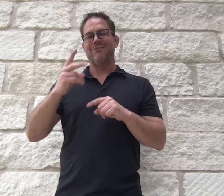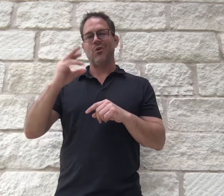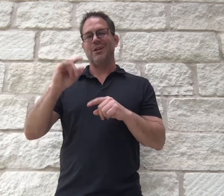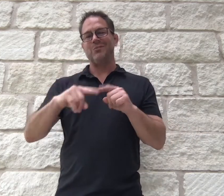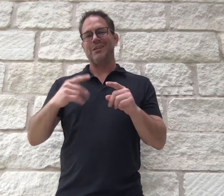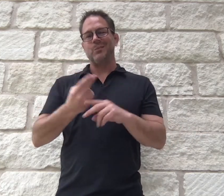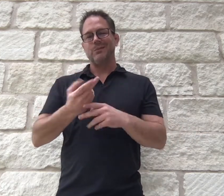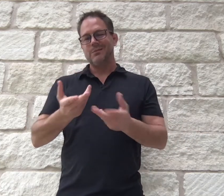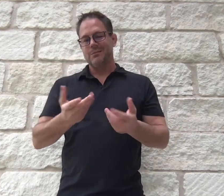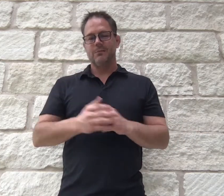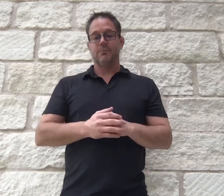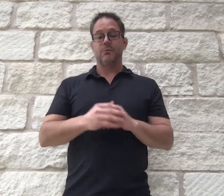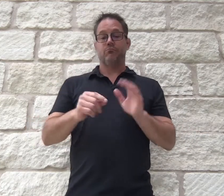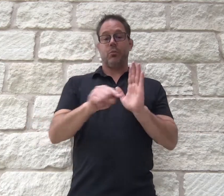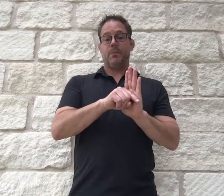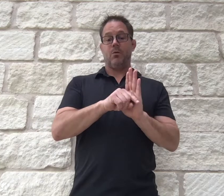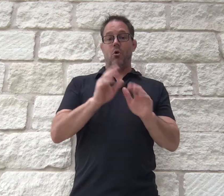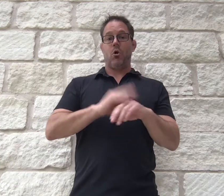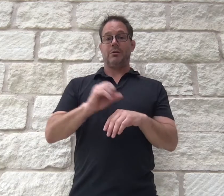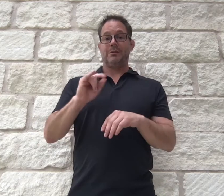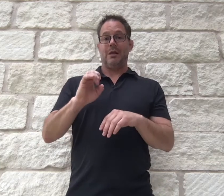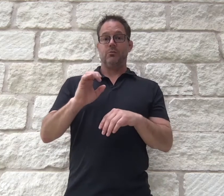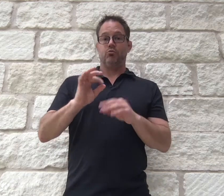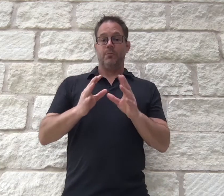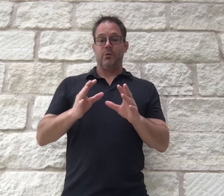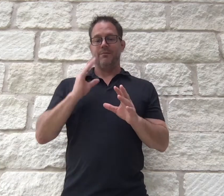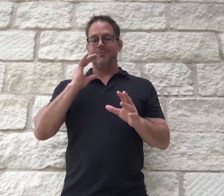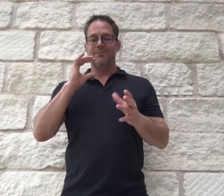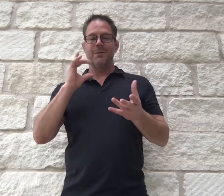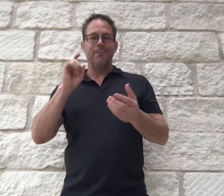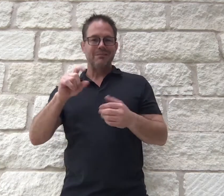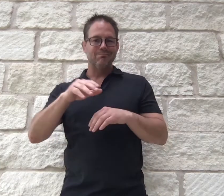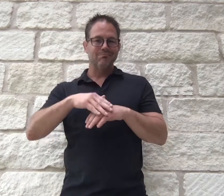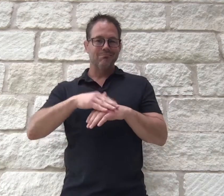useless. Typically, the drawback of on-site interpreting for regular